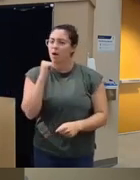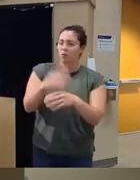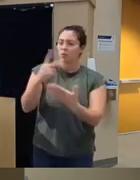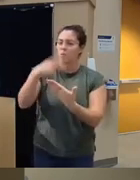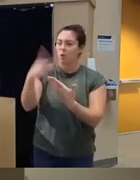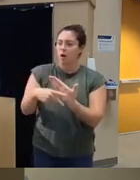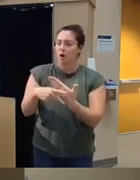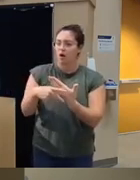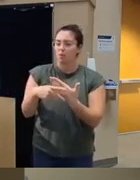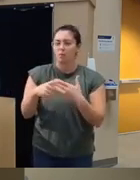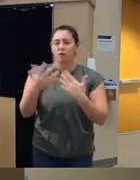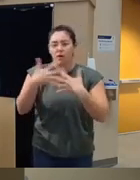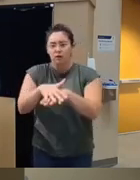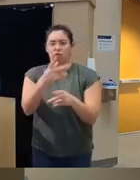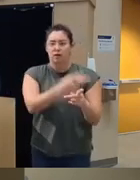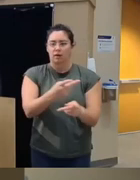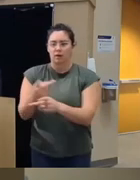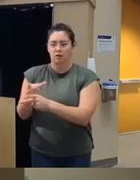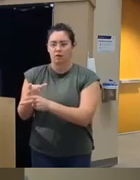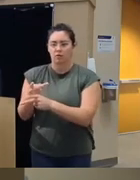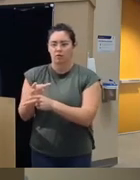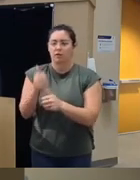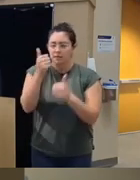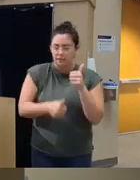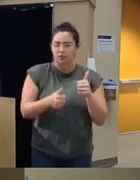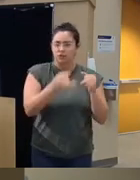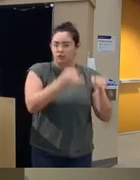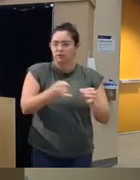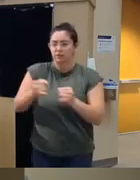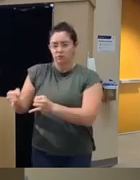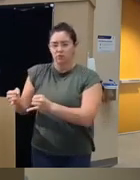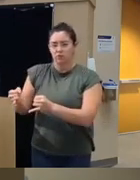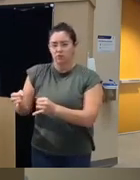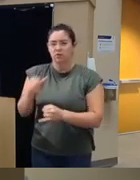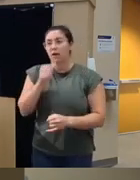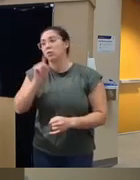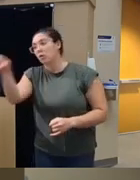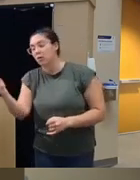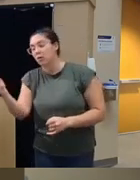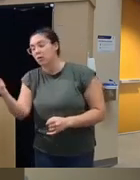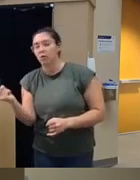and integrated care within each session for these clients um so they didn't have to go across town